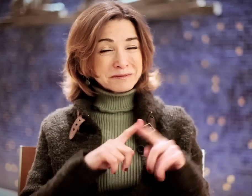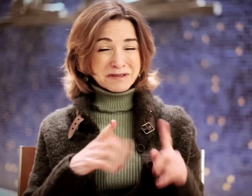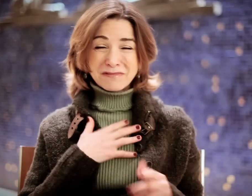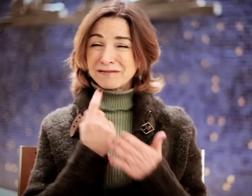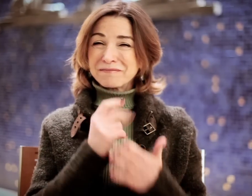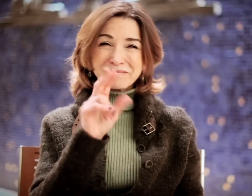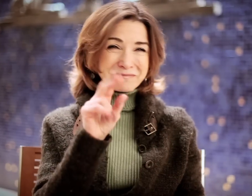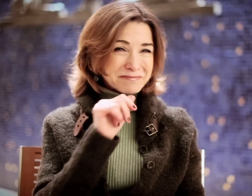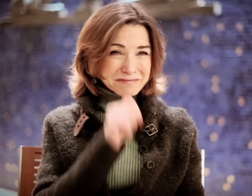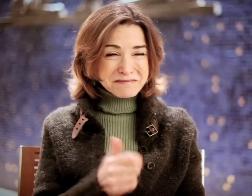But in my time, that wasn't the case.